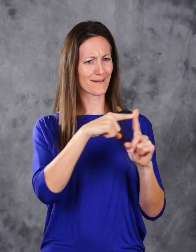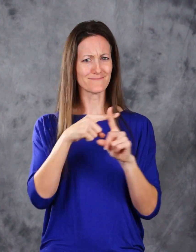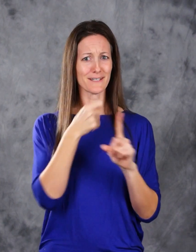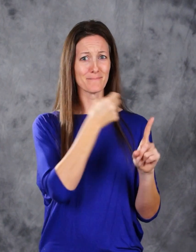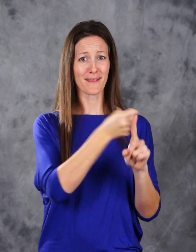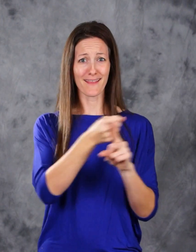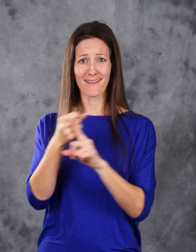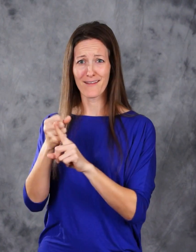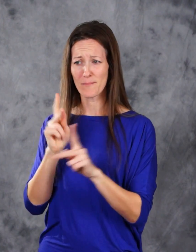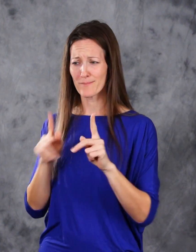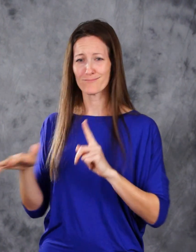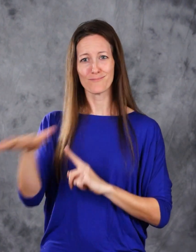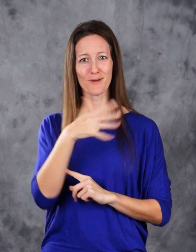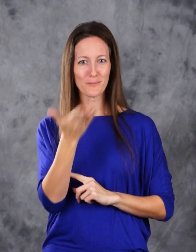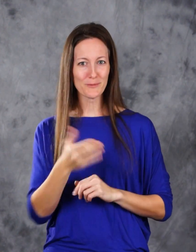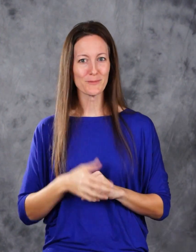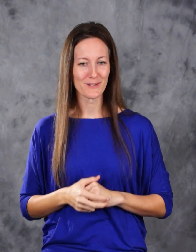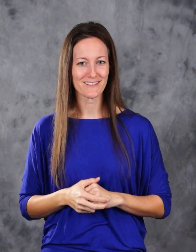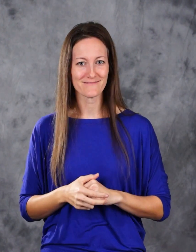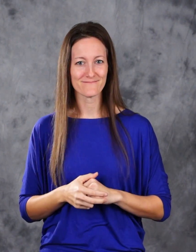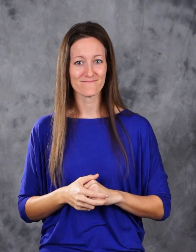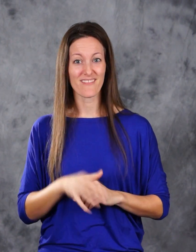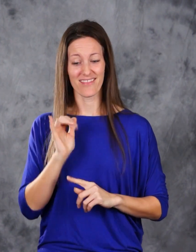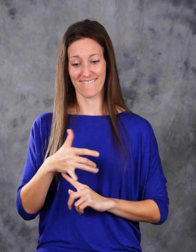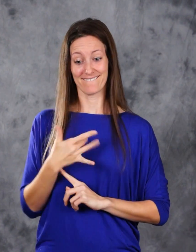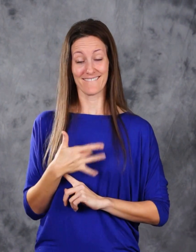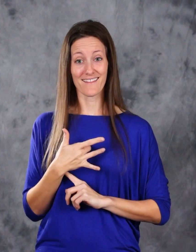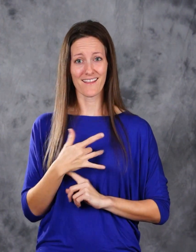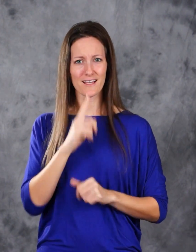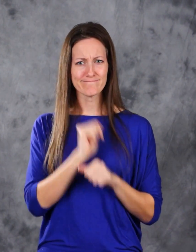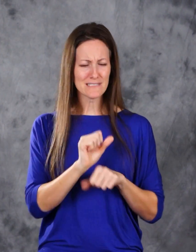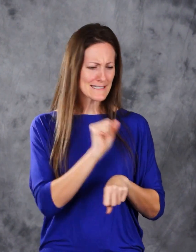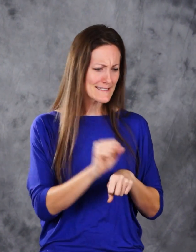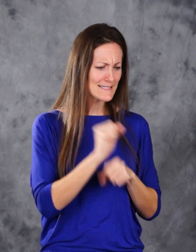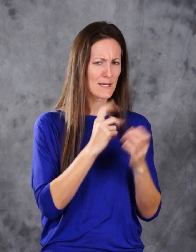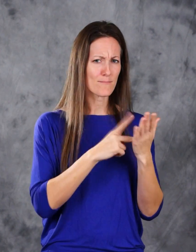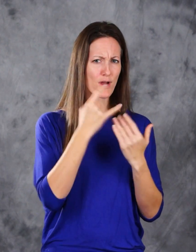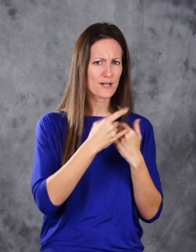is positively impacting those around you. That feeling of seeing a project